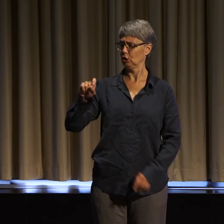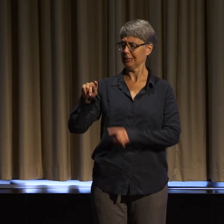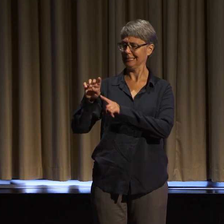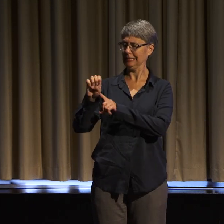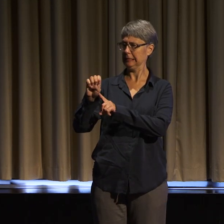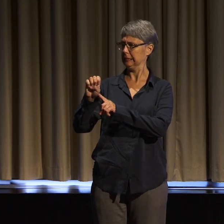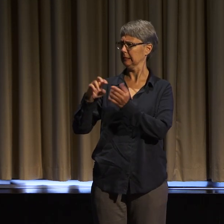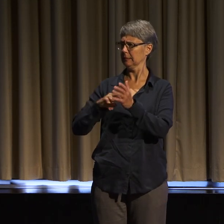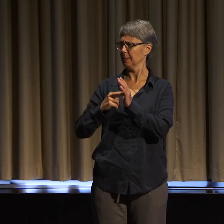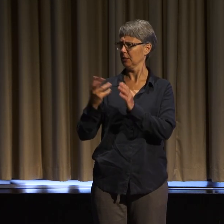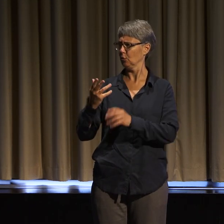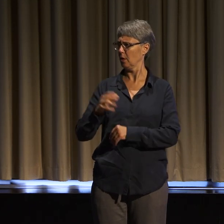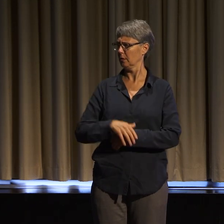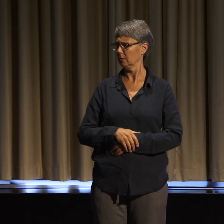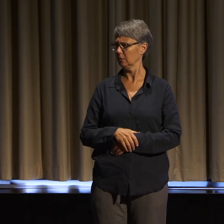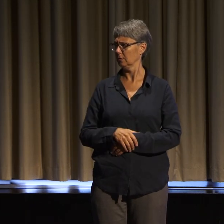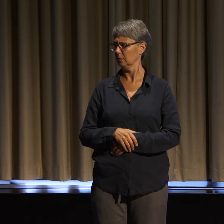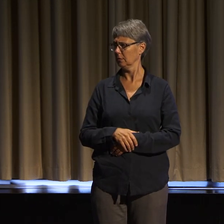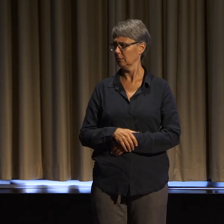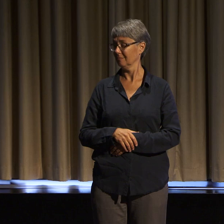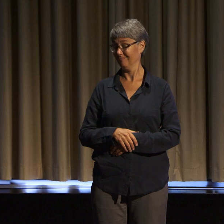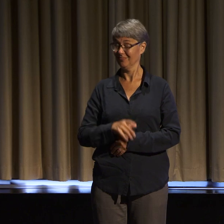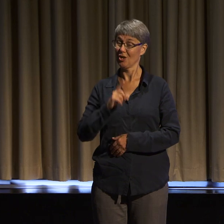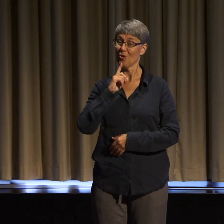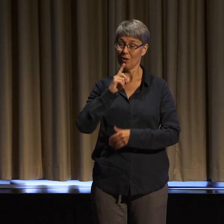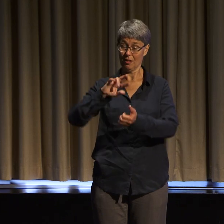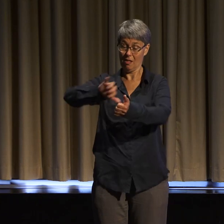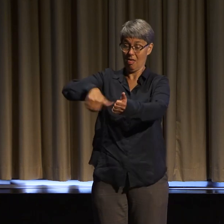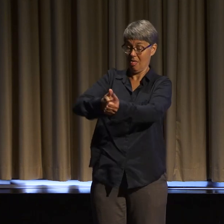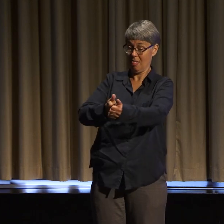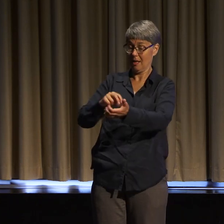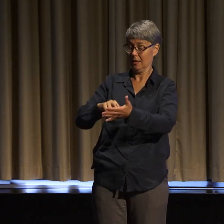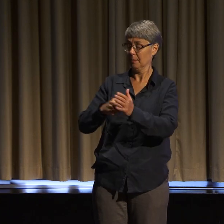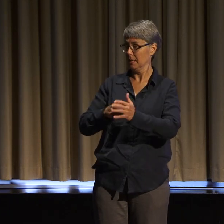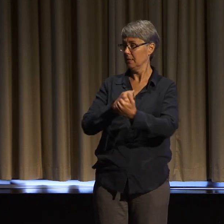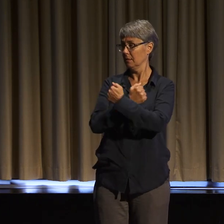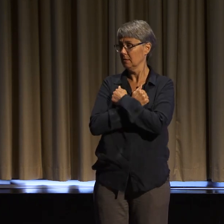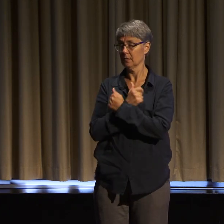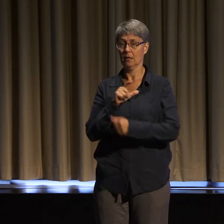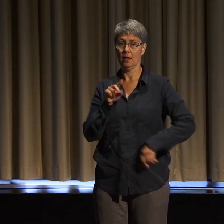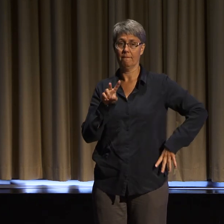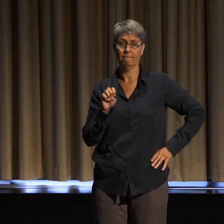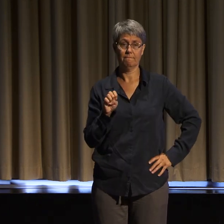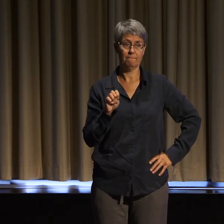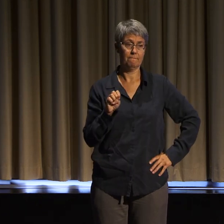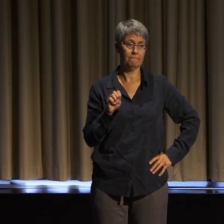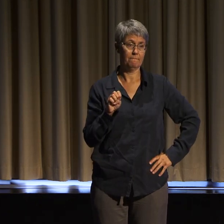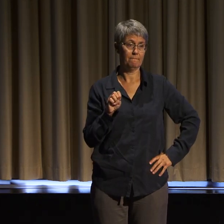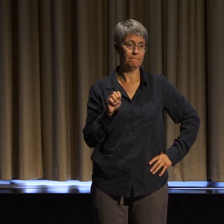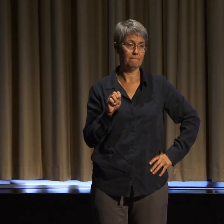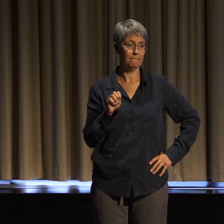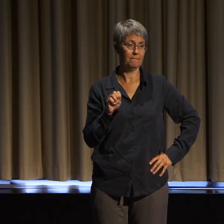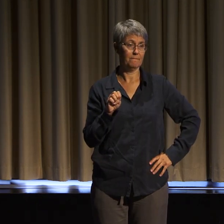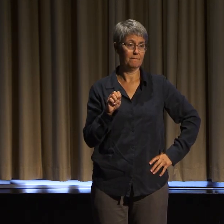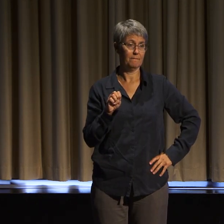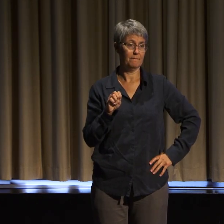it's simply another term for love, and so is solidarity, access, and access intimacy.